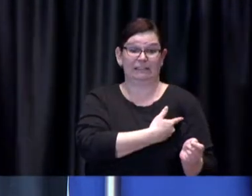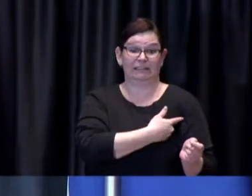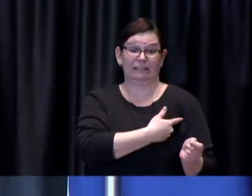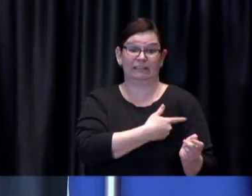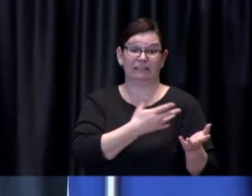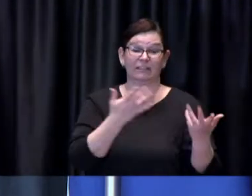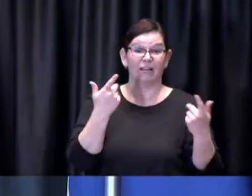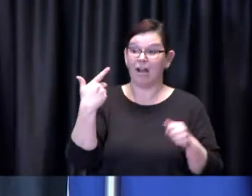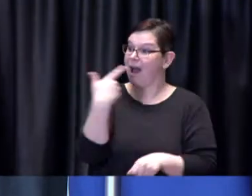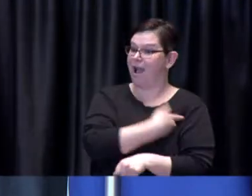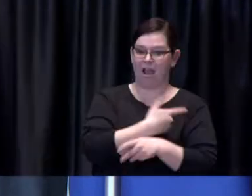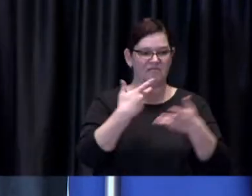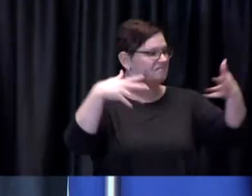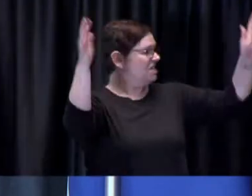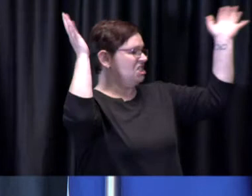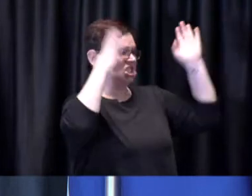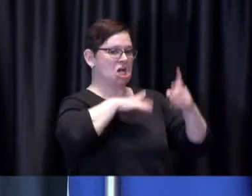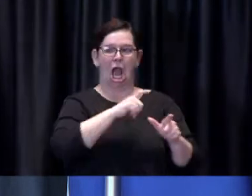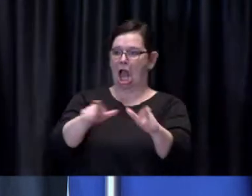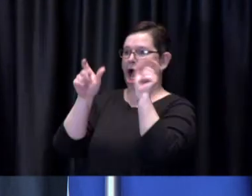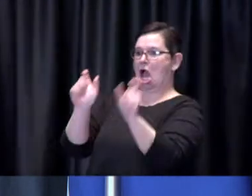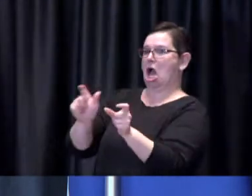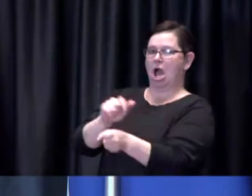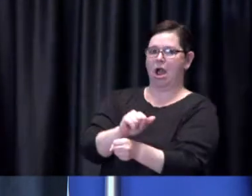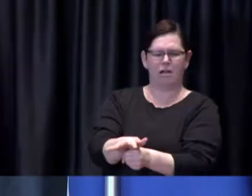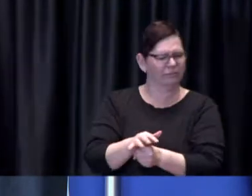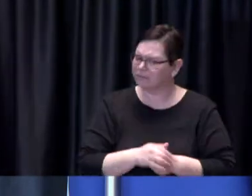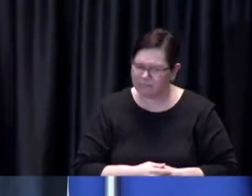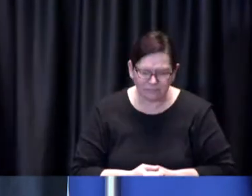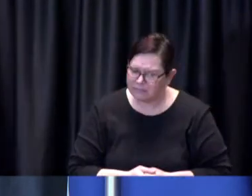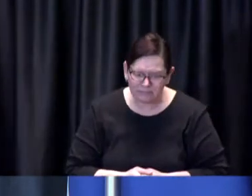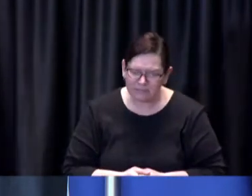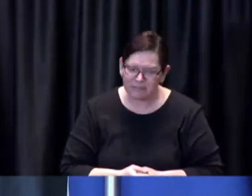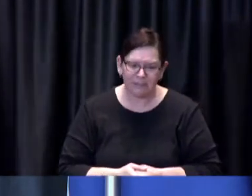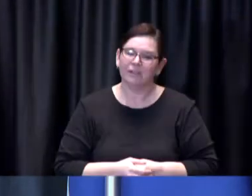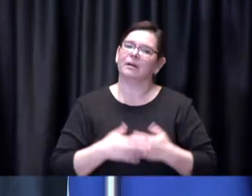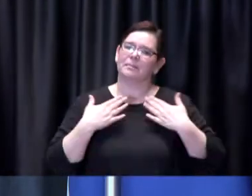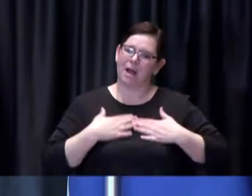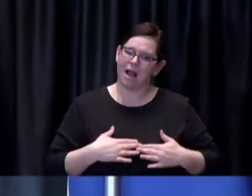The body needs time to create an immune response.